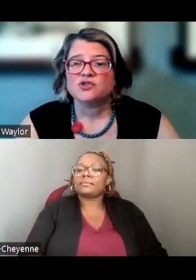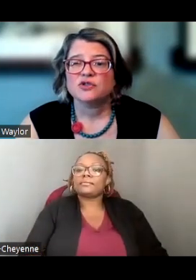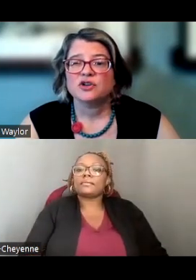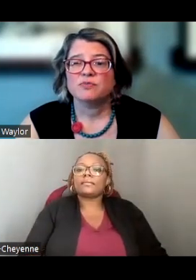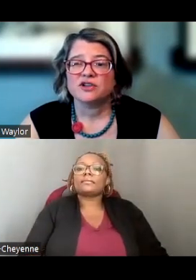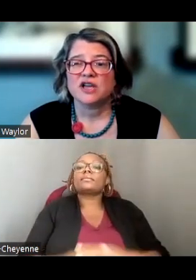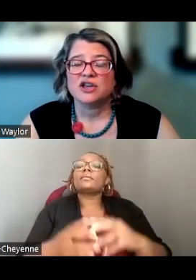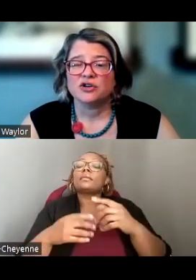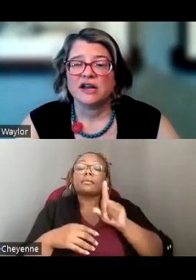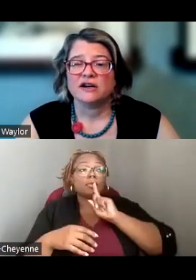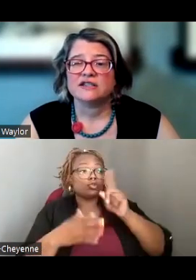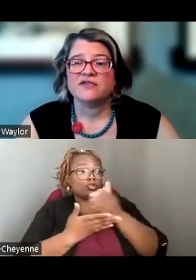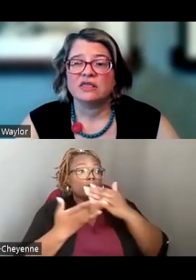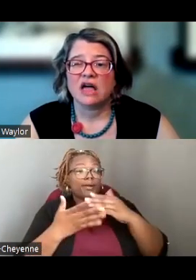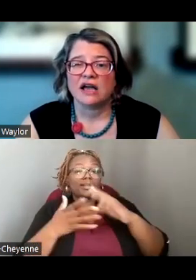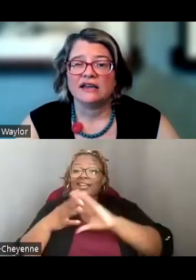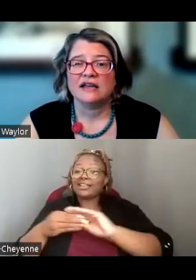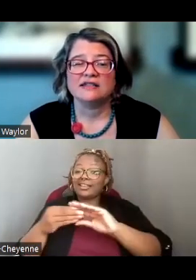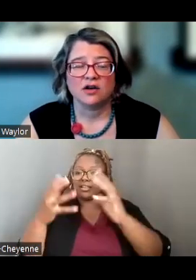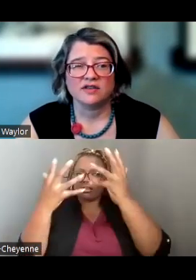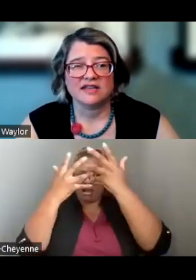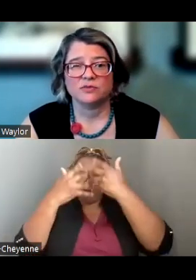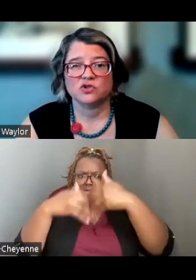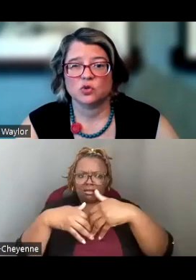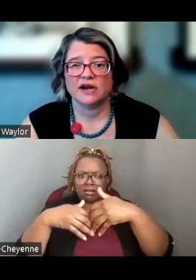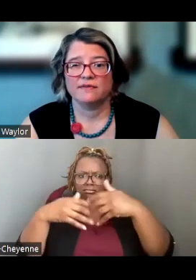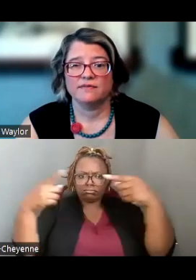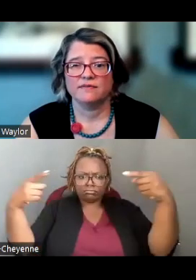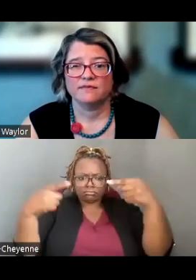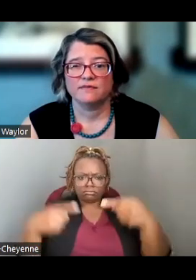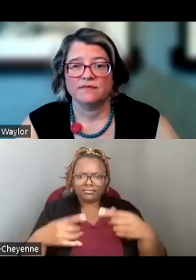MAKE SURE THAT YOUR BUDGET AND YOUR NARRATIVE ALIGN AND TELL THE SAME STORY.